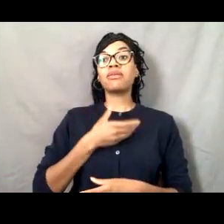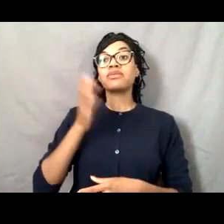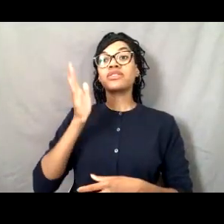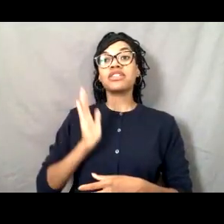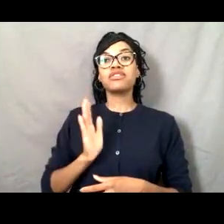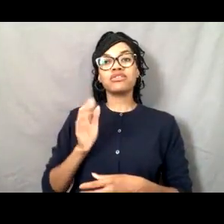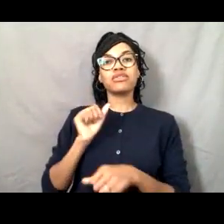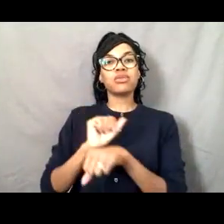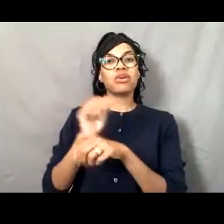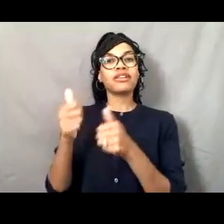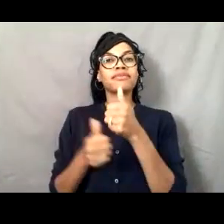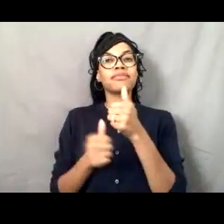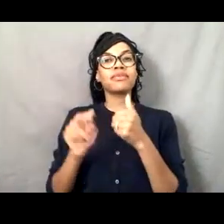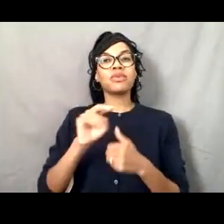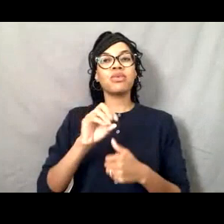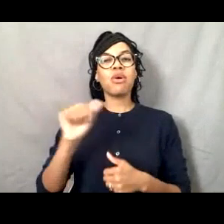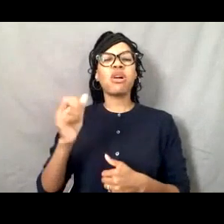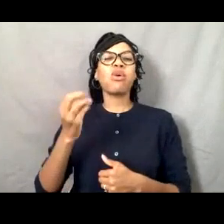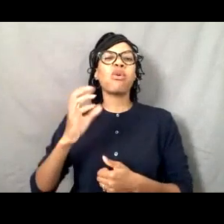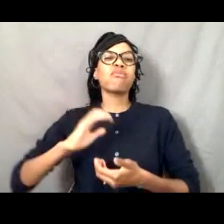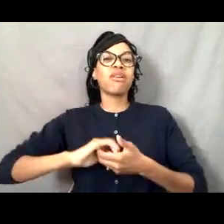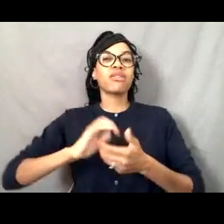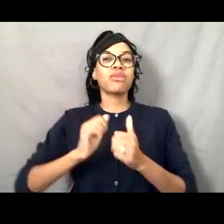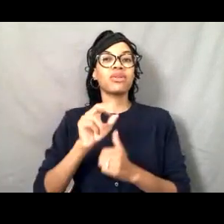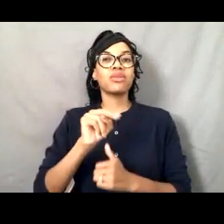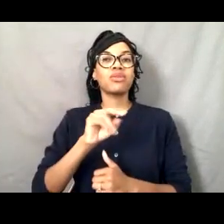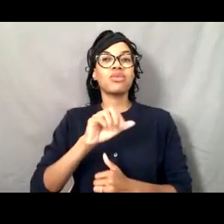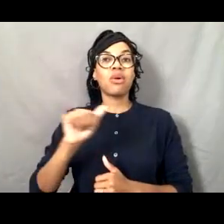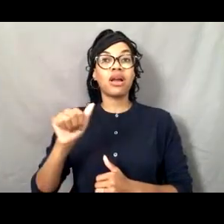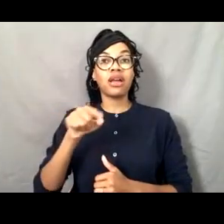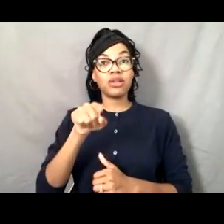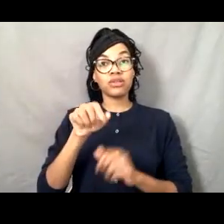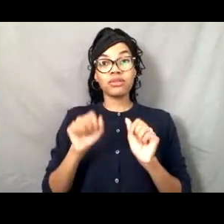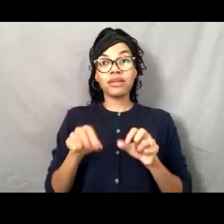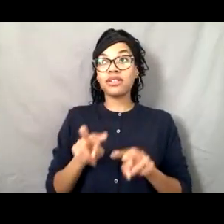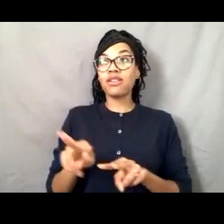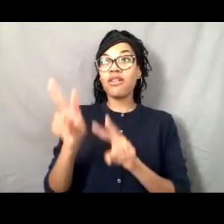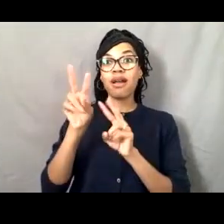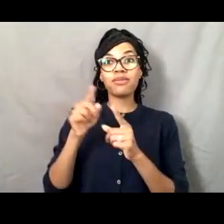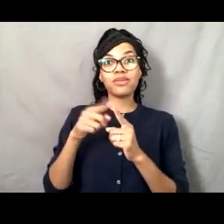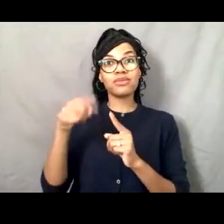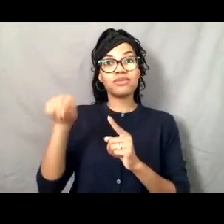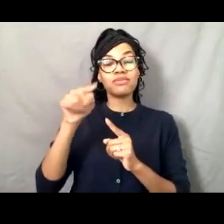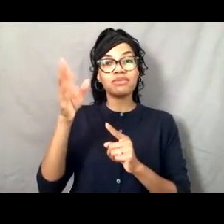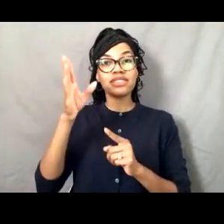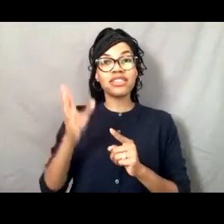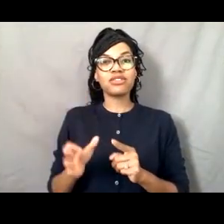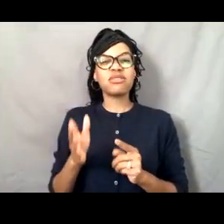We hope this gives you a sneak peek at different career paths that you might be interested in. I wanted to highlight that if you'd like a NOAA Live